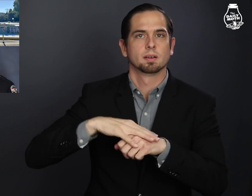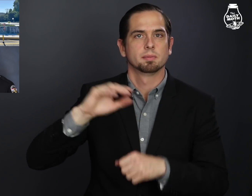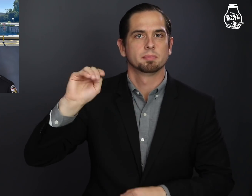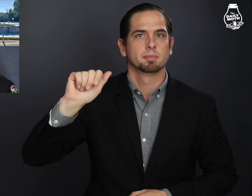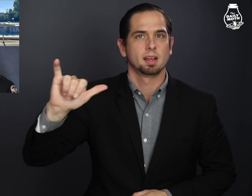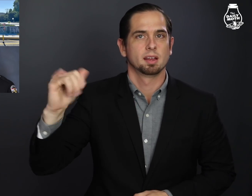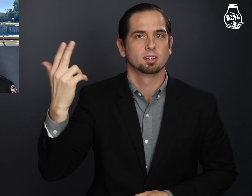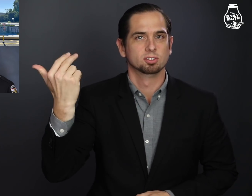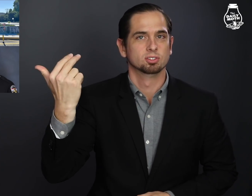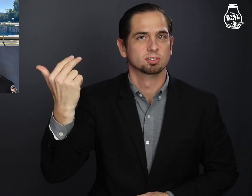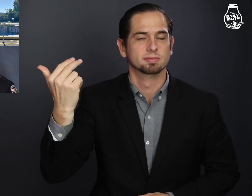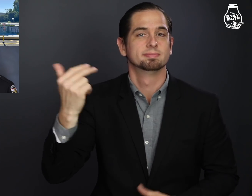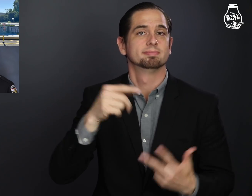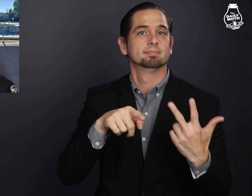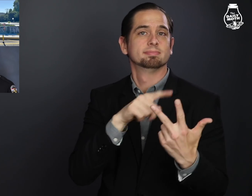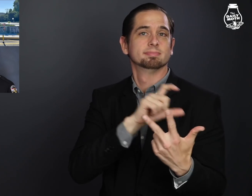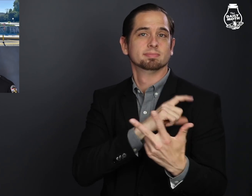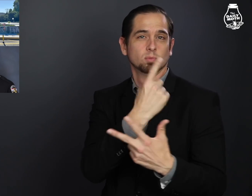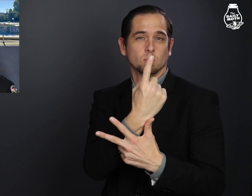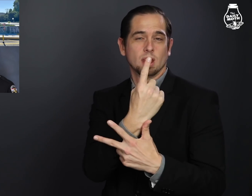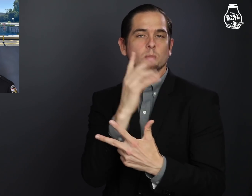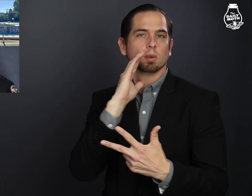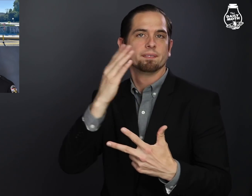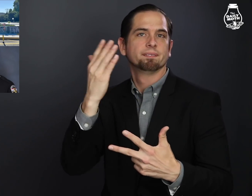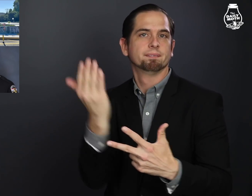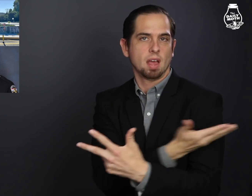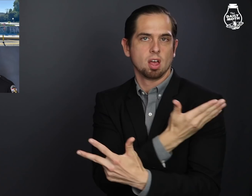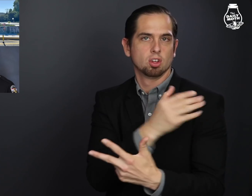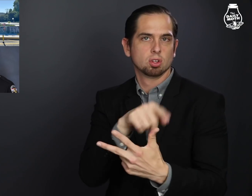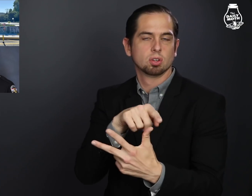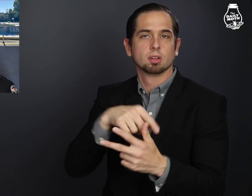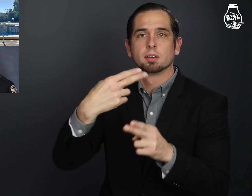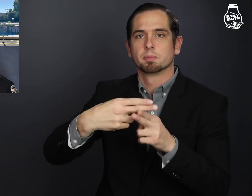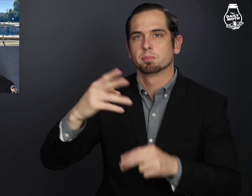on May 13 will be fired.